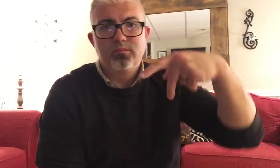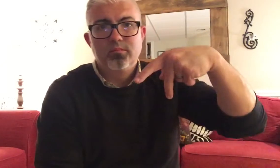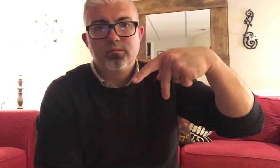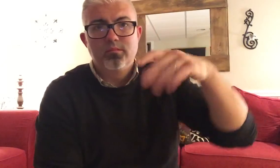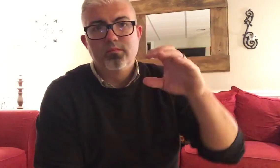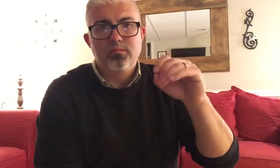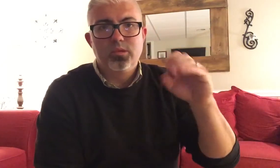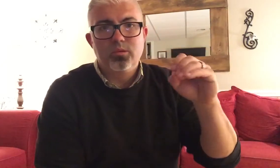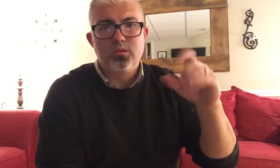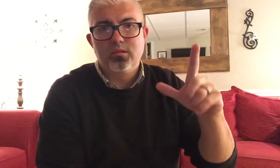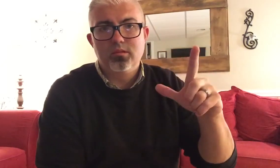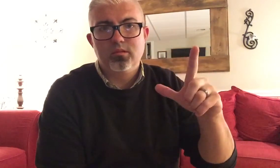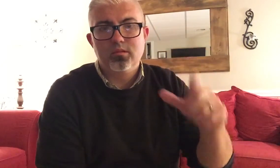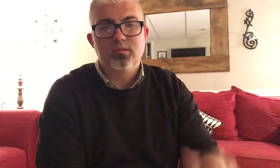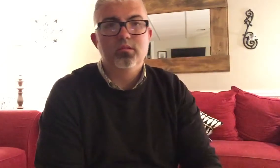POOL (FINGERSPELLED)